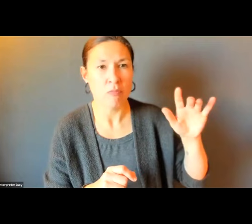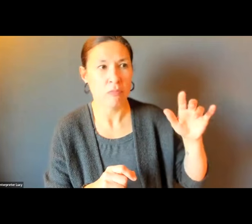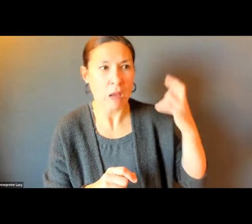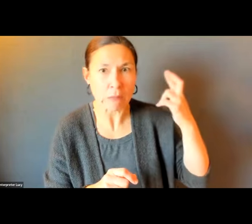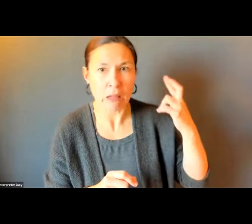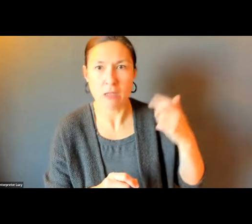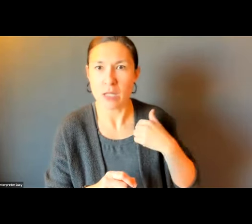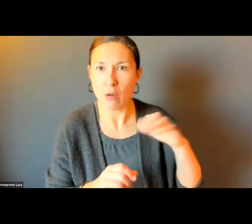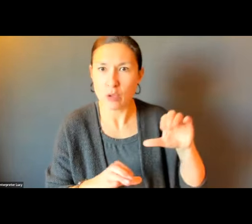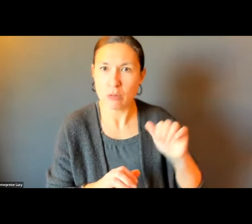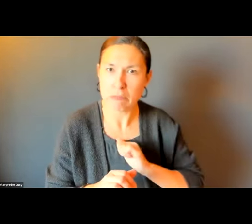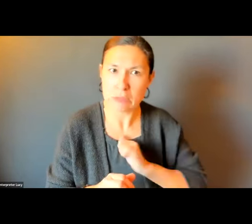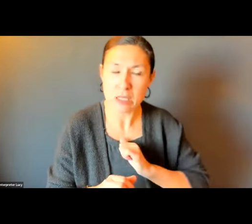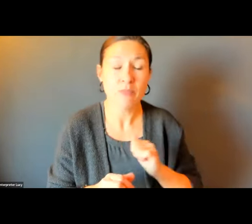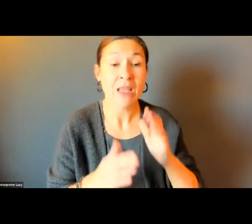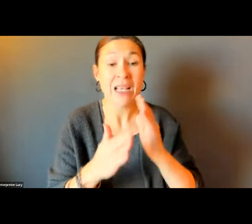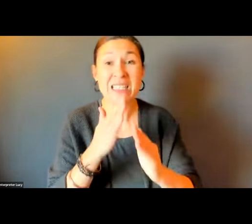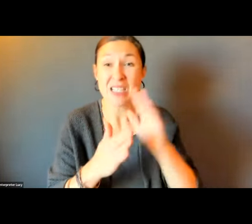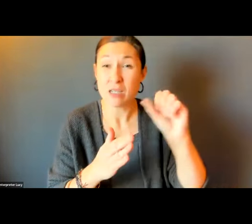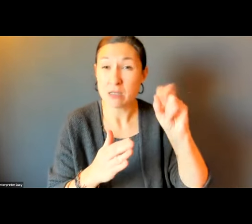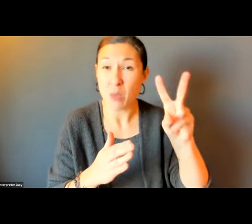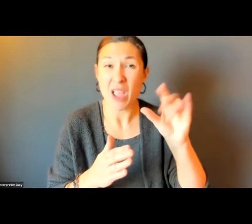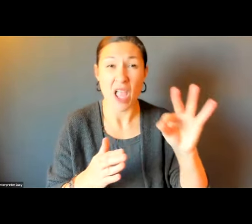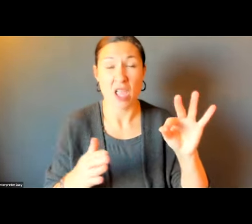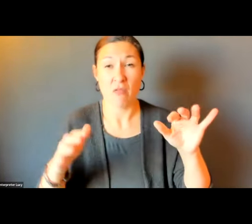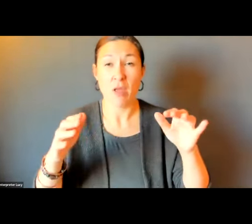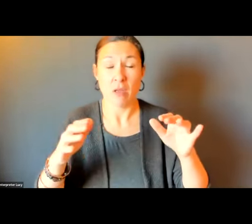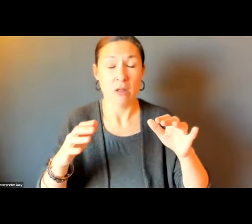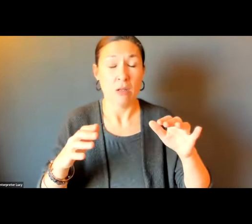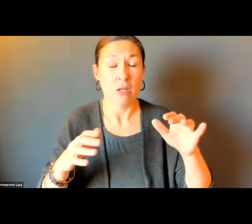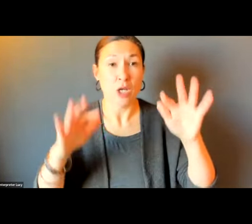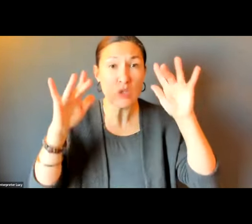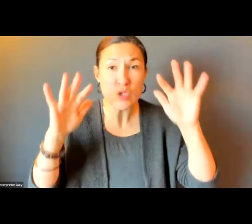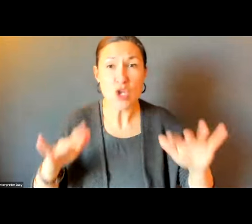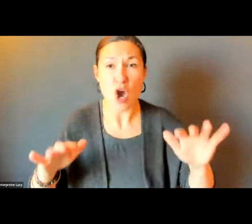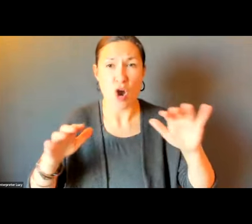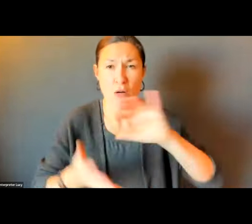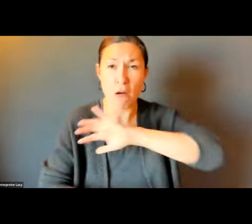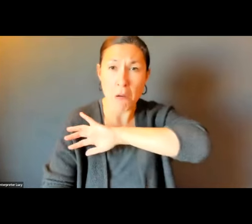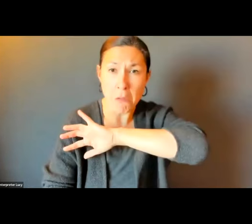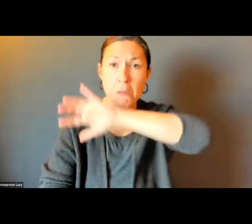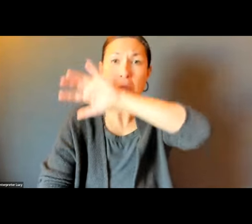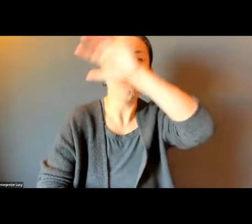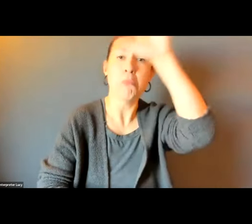I CAUGHT THE ATTENTION OF DPW ON THIS VERY ISSUE. THE CITY OF SOMERVILLE, YOU